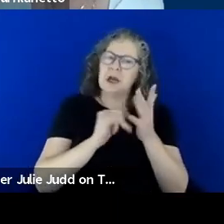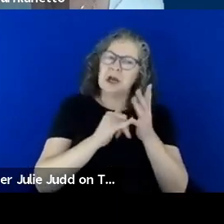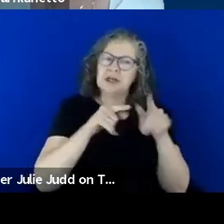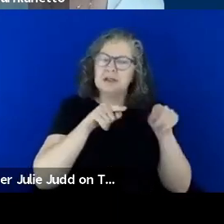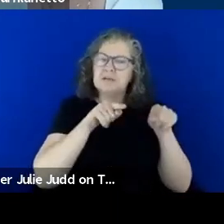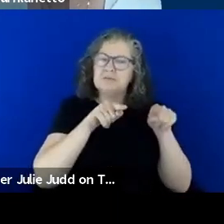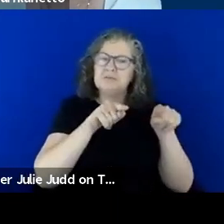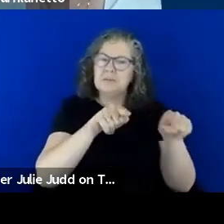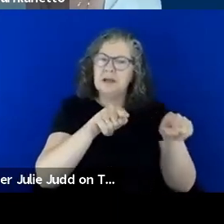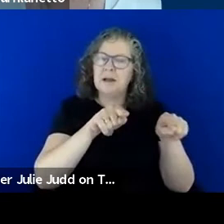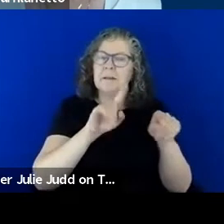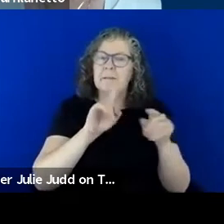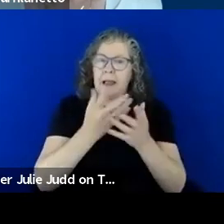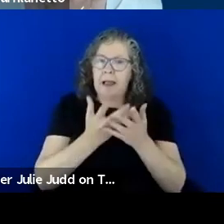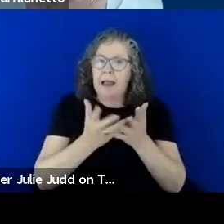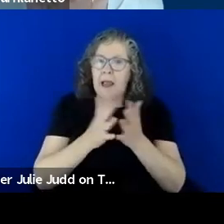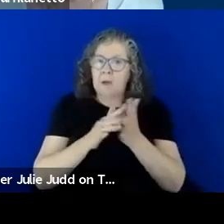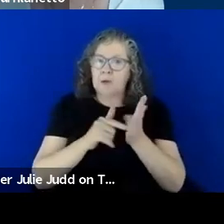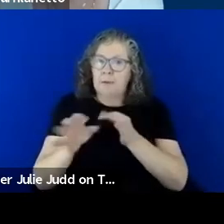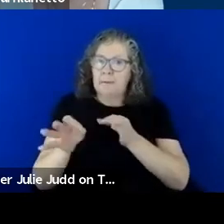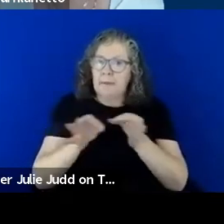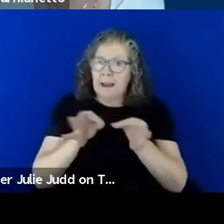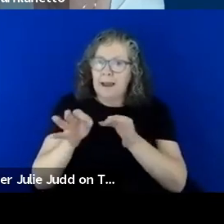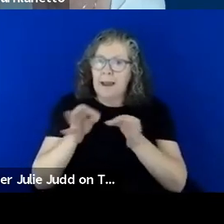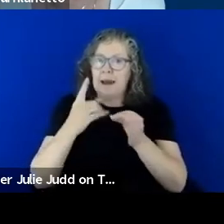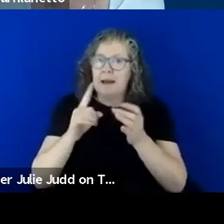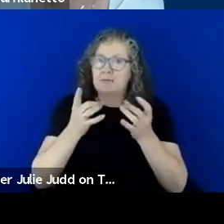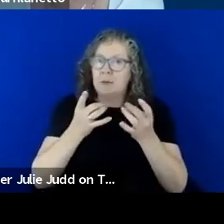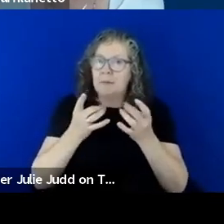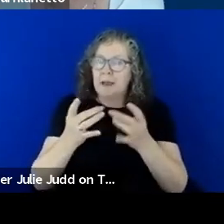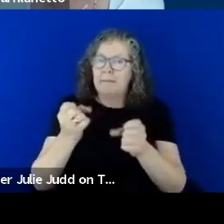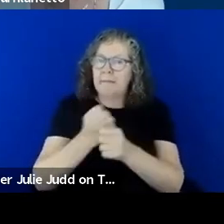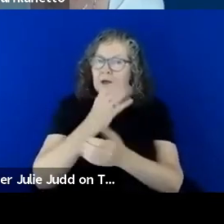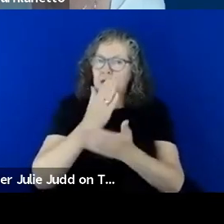but about how to plan and prepare and making sure that continuity of supports by